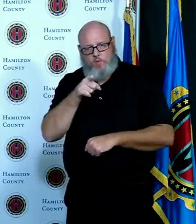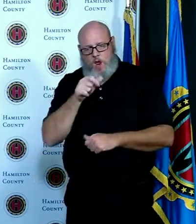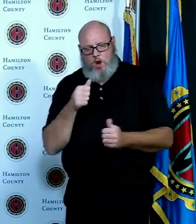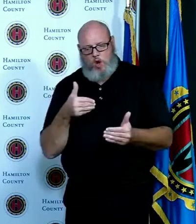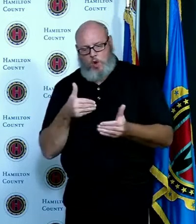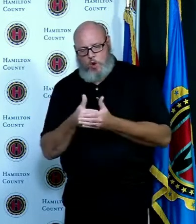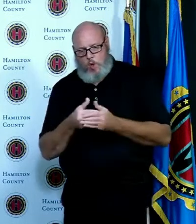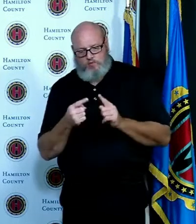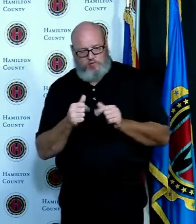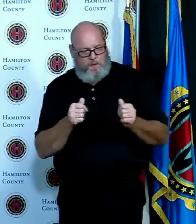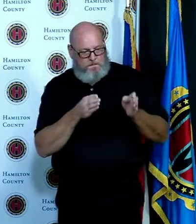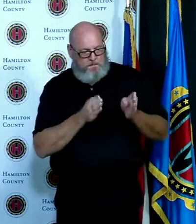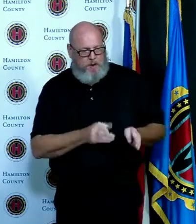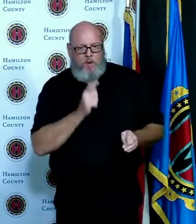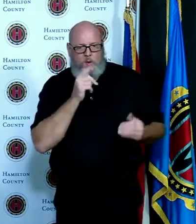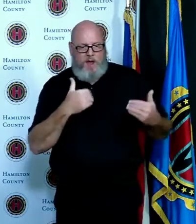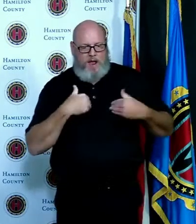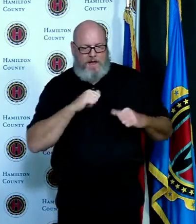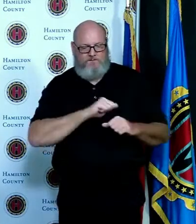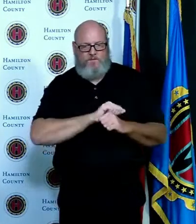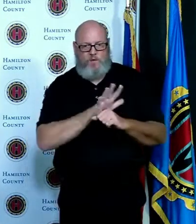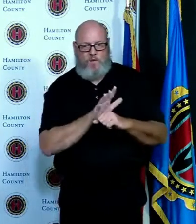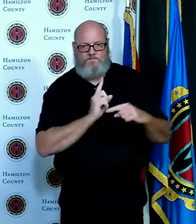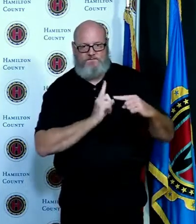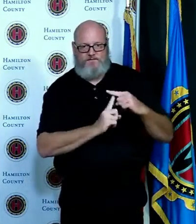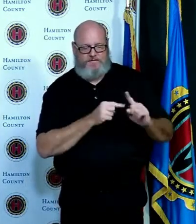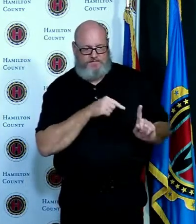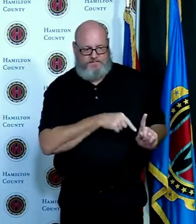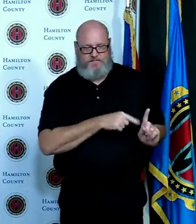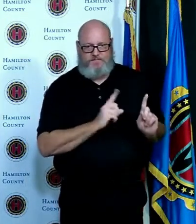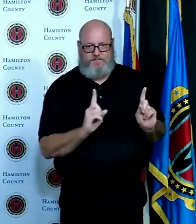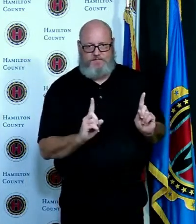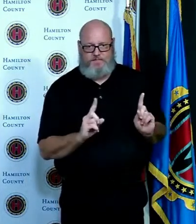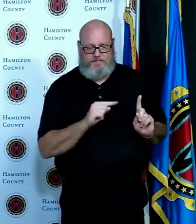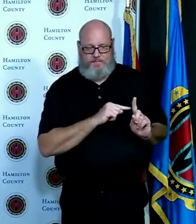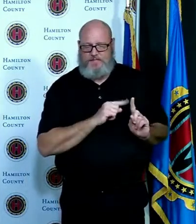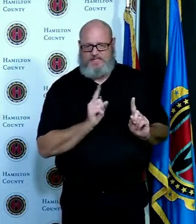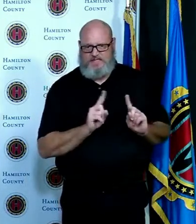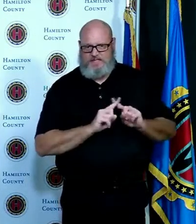I'm sorry and then looking at both Mary and Julie they are both required to go home in quarantine as